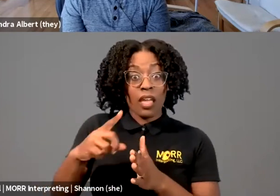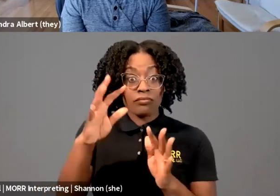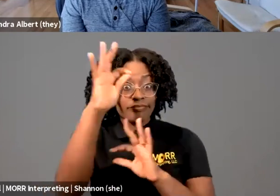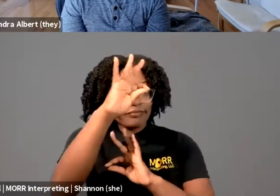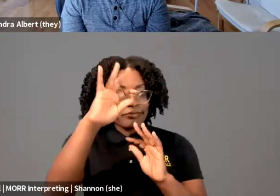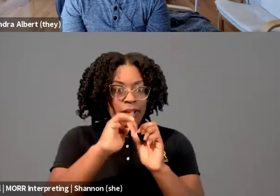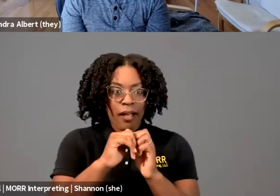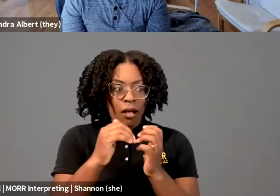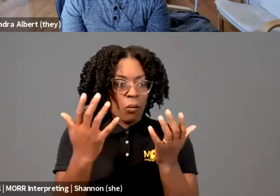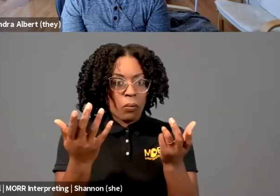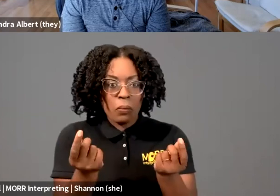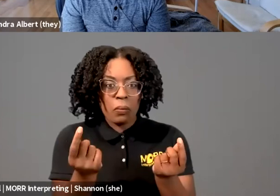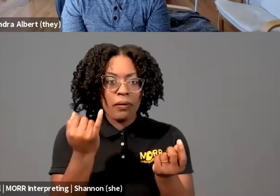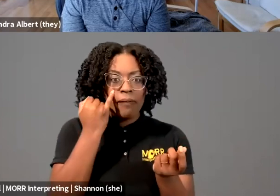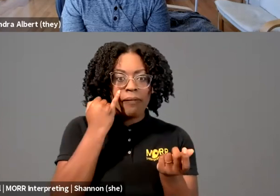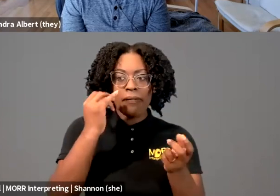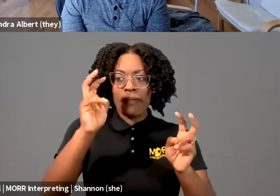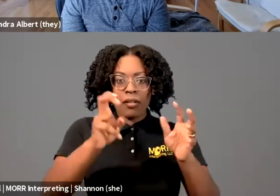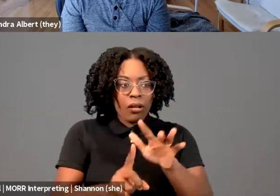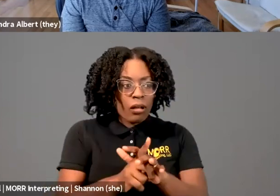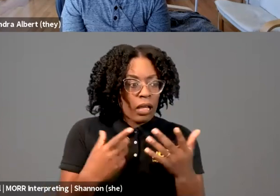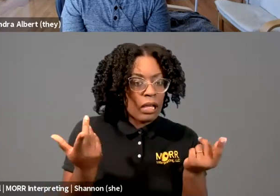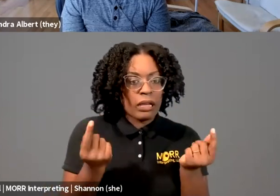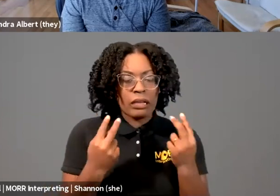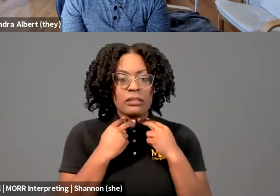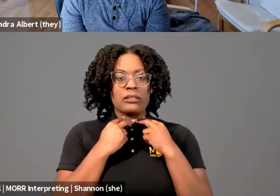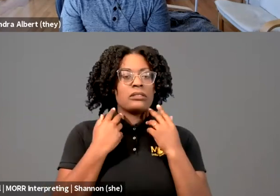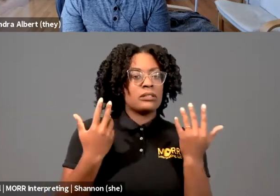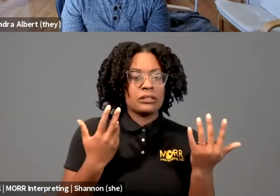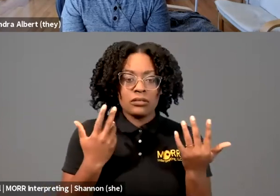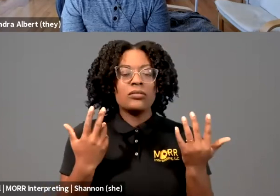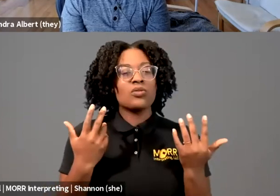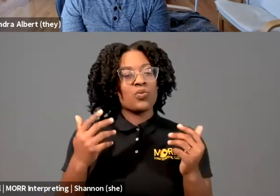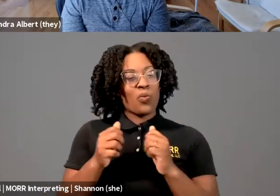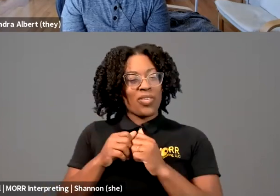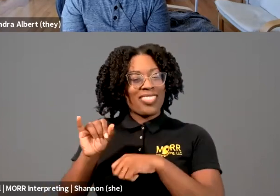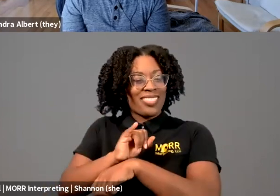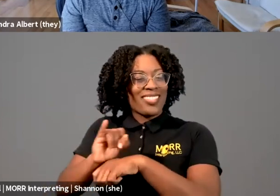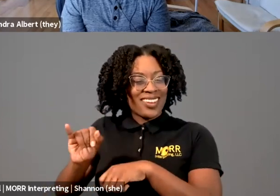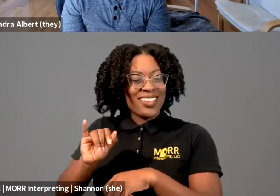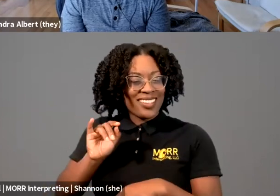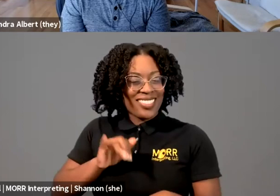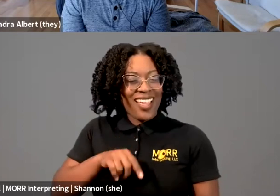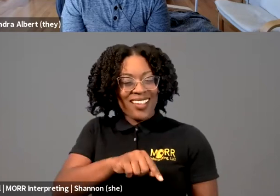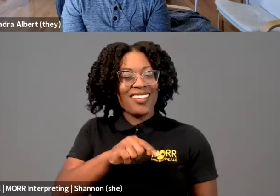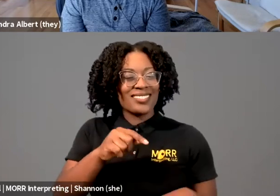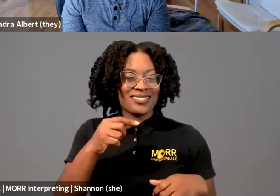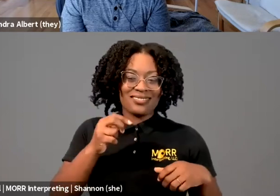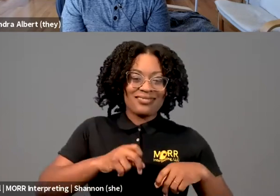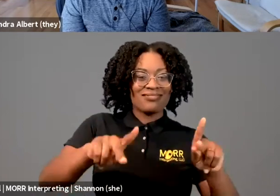because I'm at Cornell, I think law school should incorporate this more. I think in terms of the clinic, yeah, like Jafet said, like giving people more opportunities to get comfortable with public speaking. Like I had to speak at meetings and discuss what I was working on and that helped me grow and I think that could be something